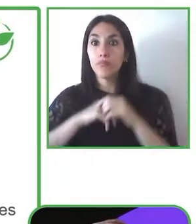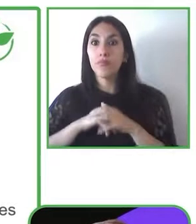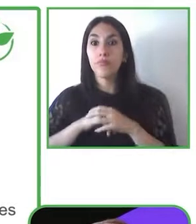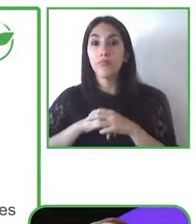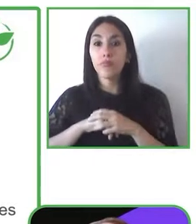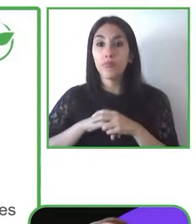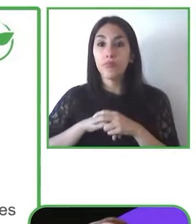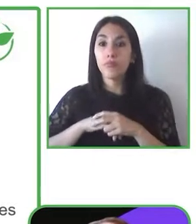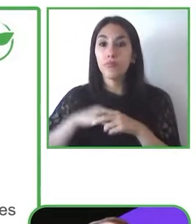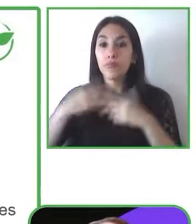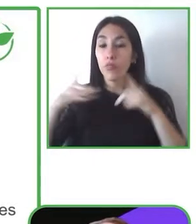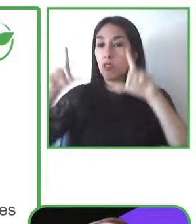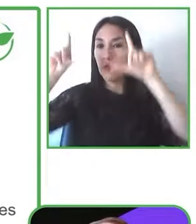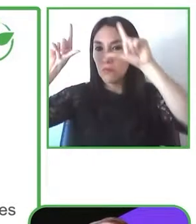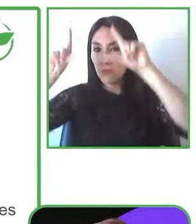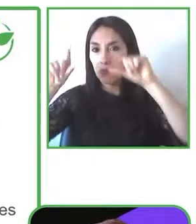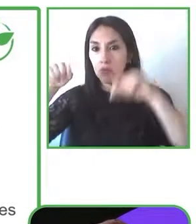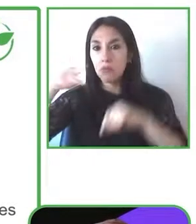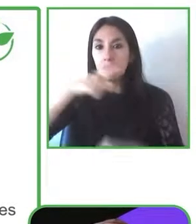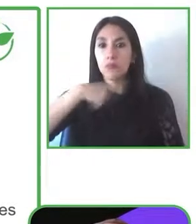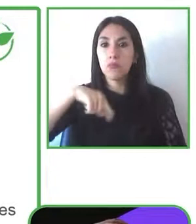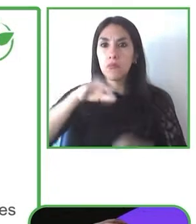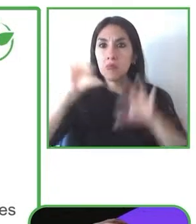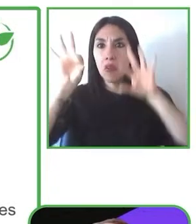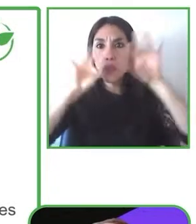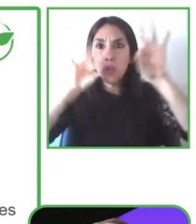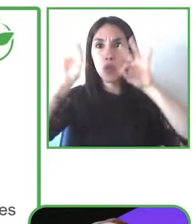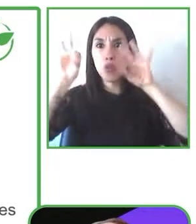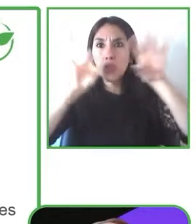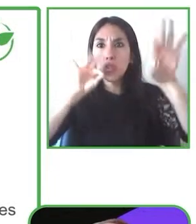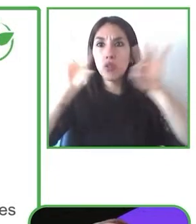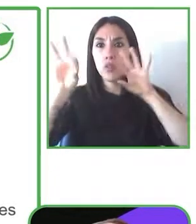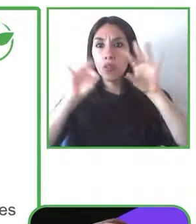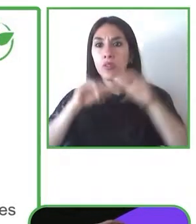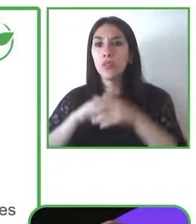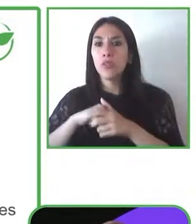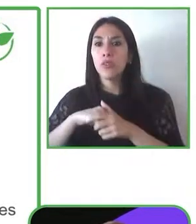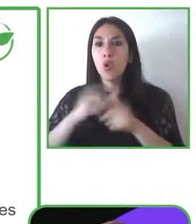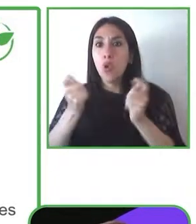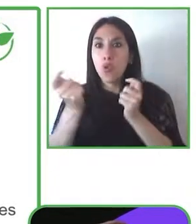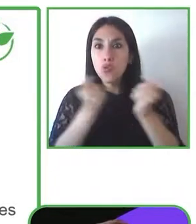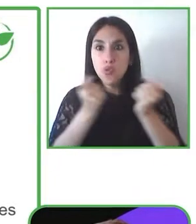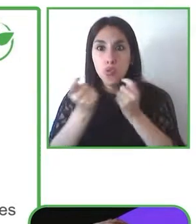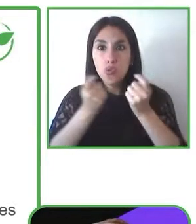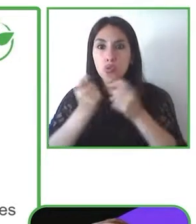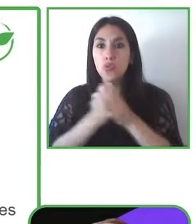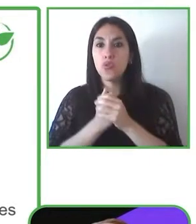direct impact of the solutions and projects that we design and from the beginning on the